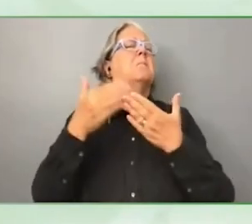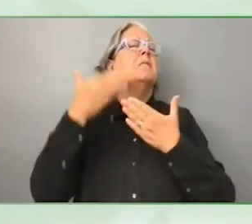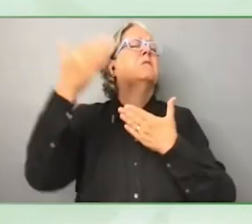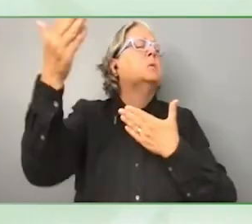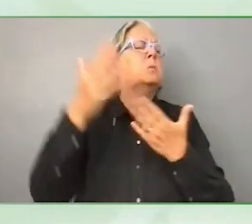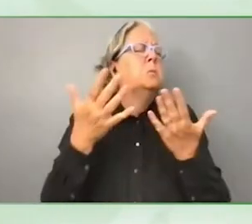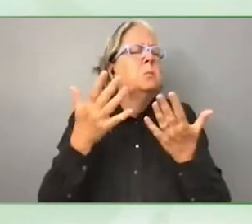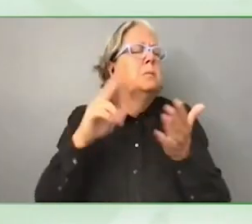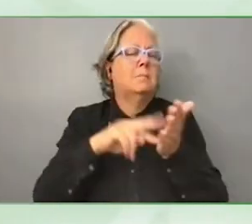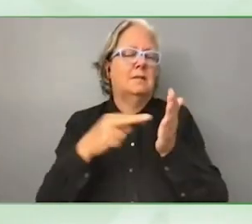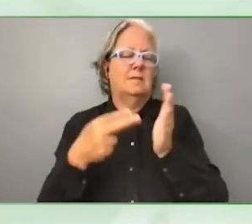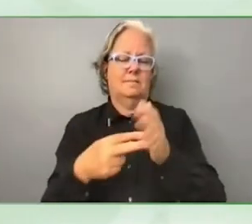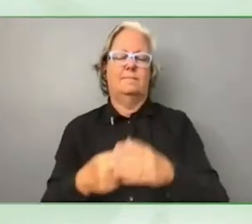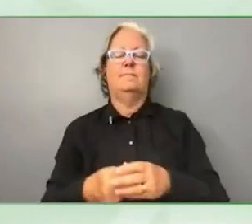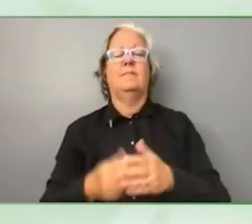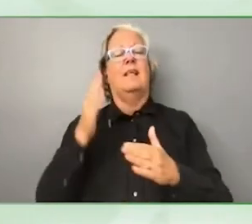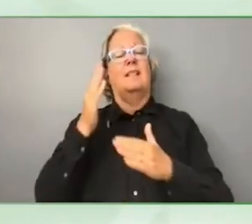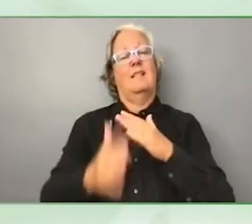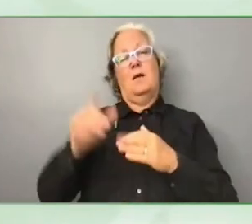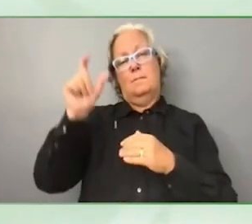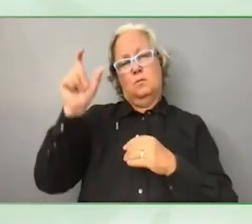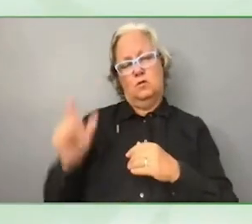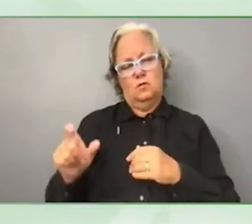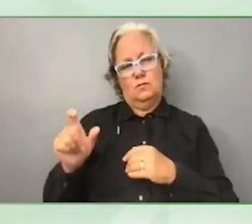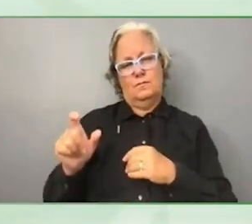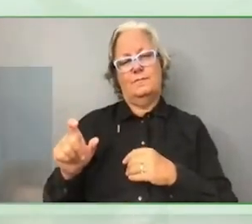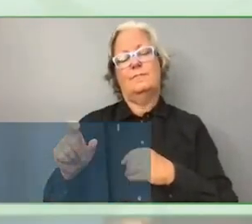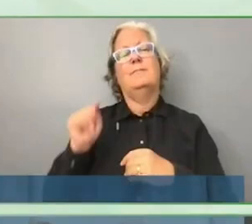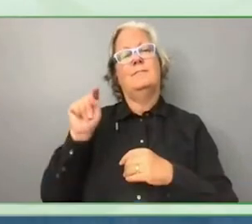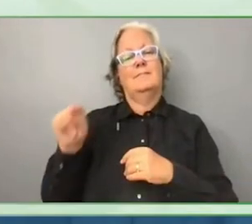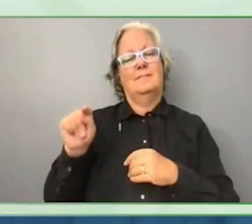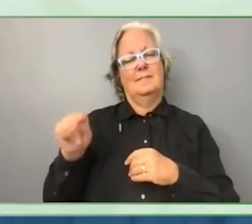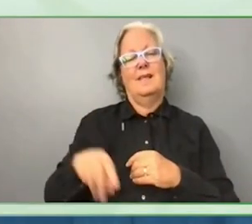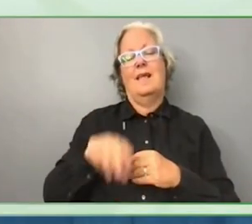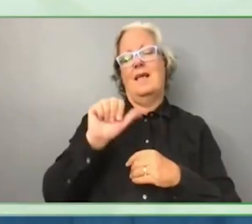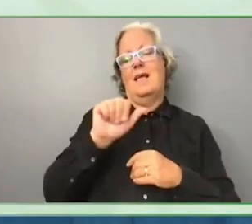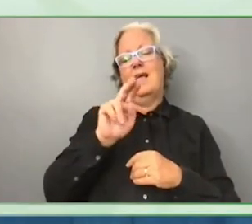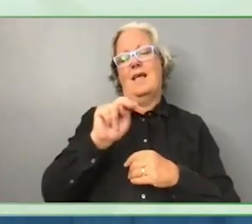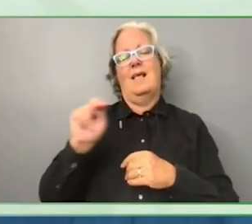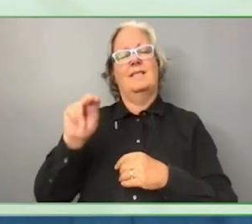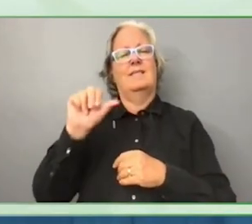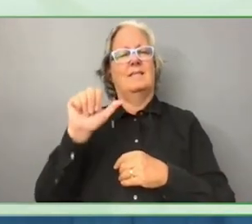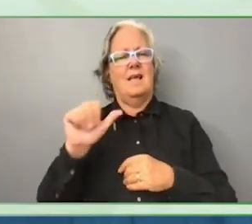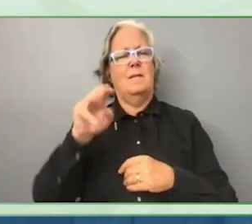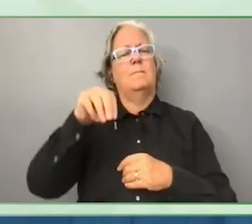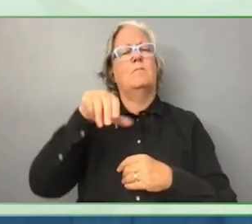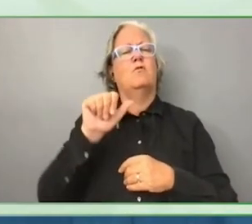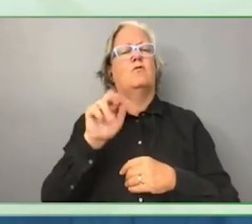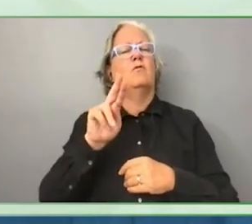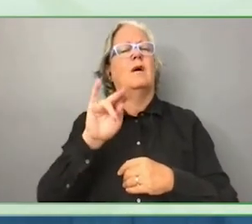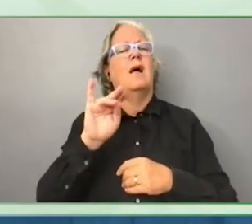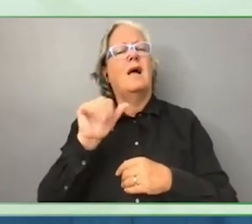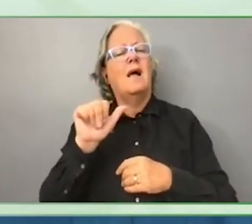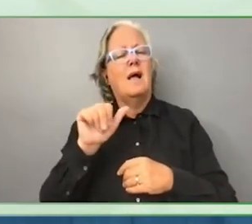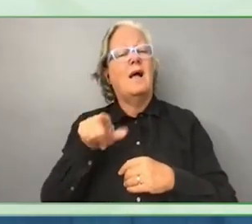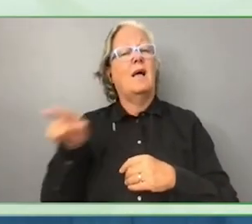Lastly, I would like to invite my colleague who is from the World Bank to make a short presentation.